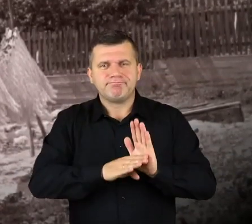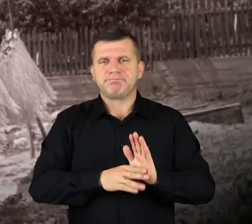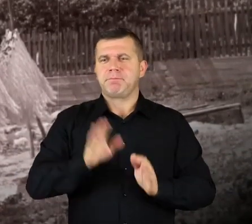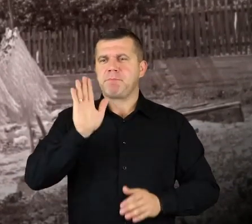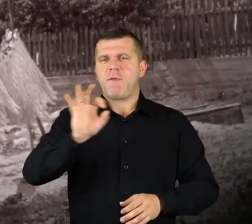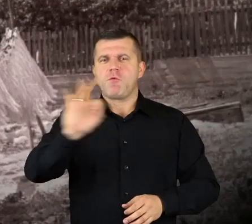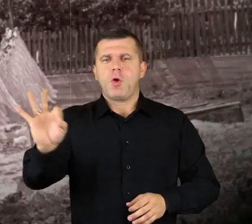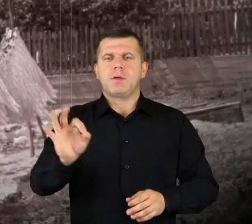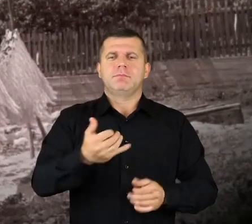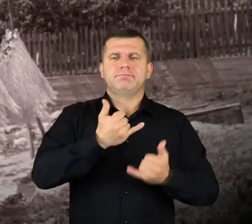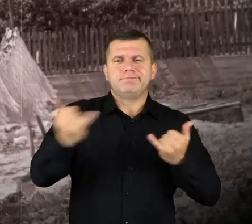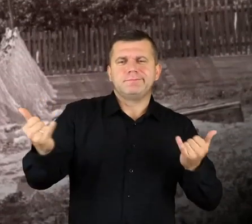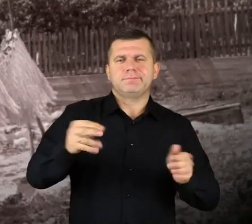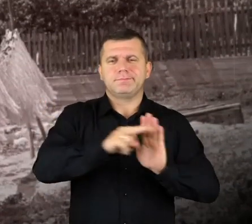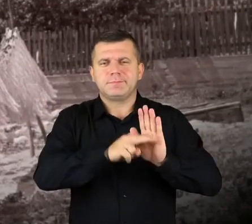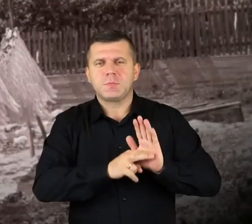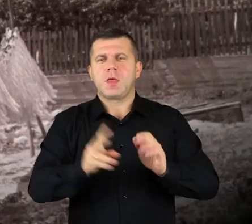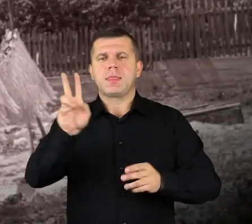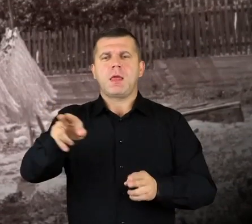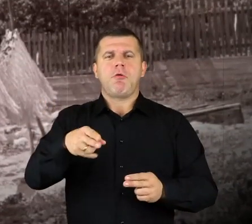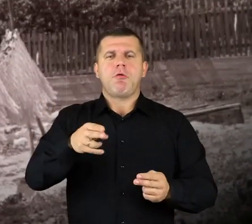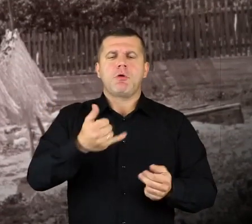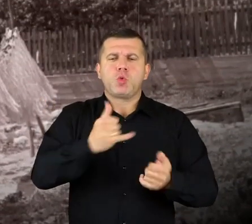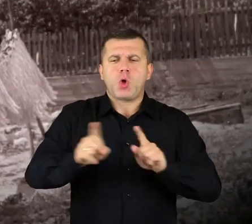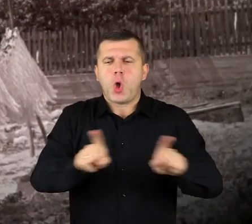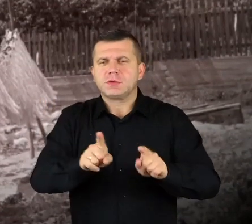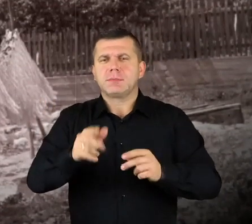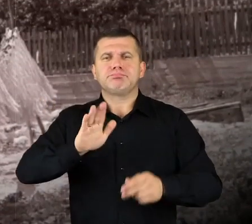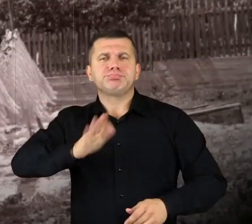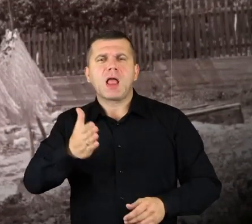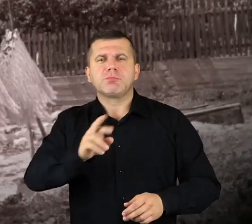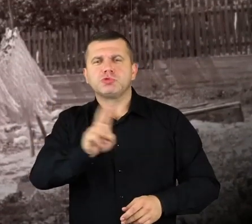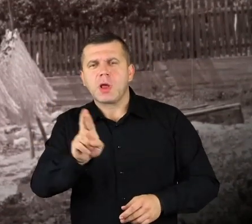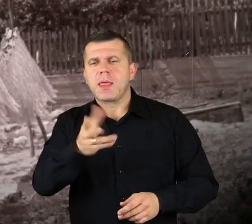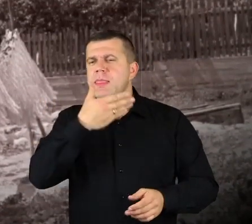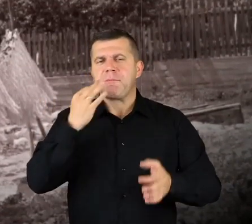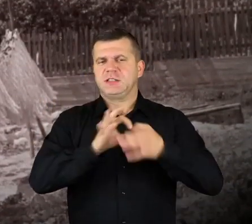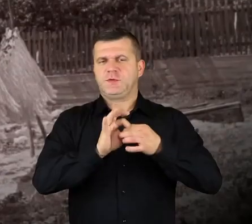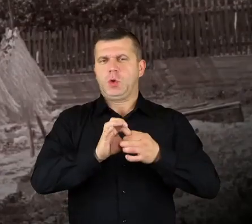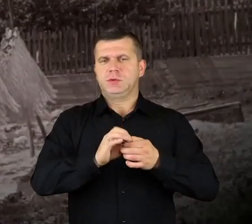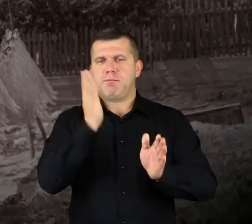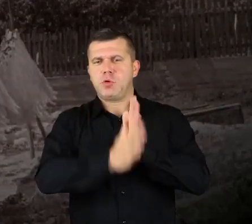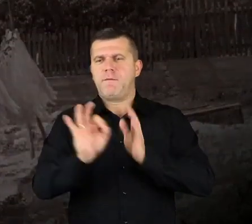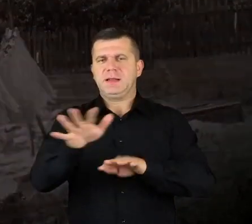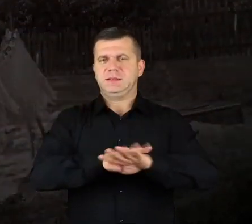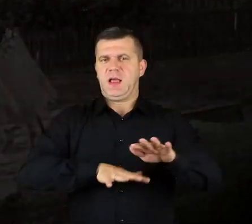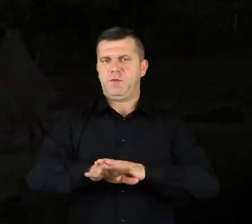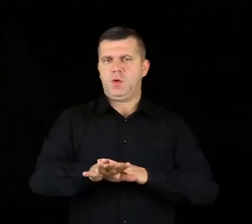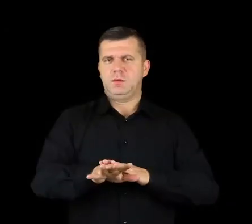so specific that they had their own words even for objects that weren’t directly connected to their trade.>>